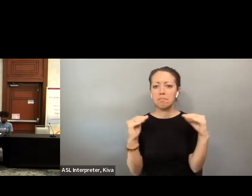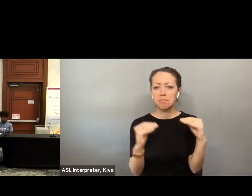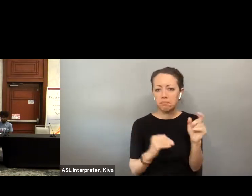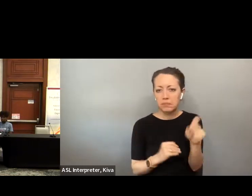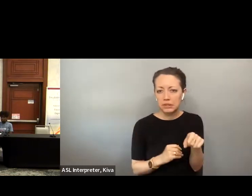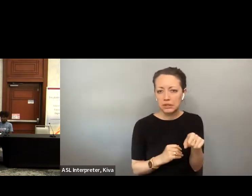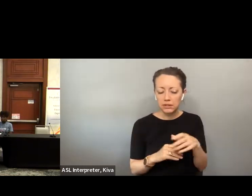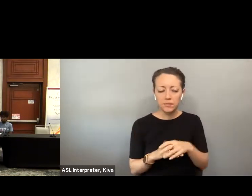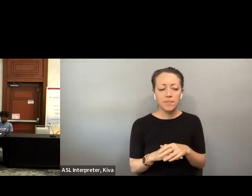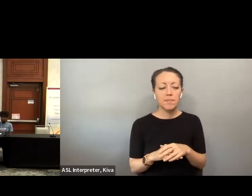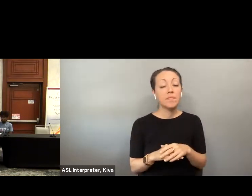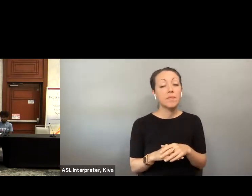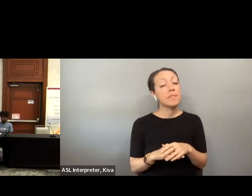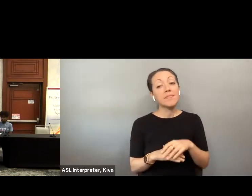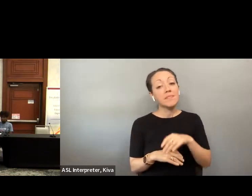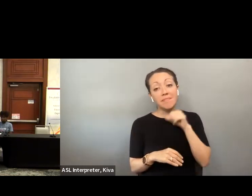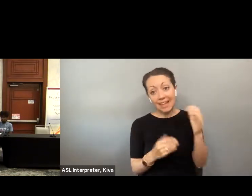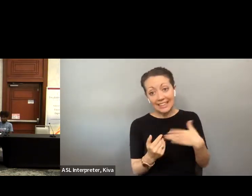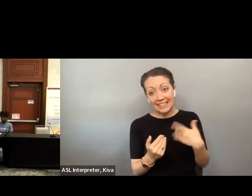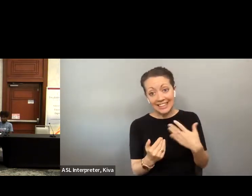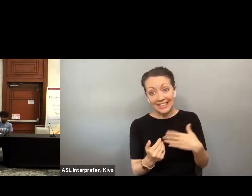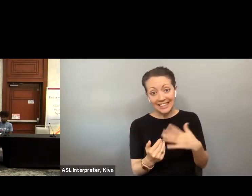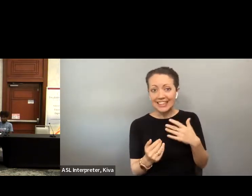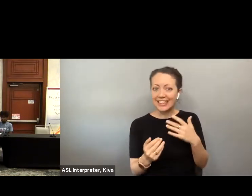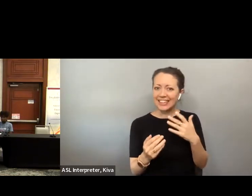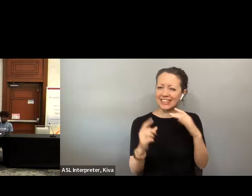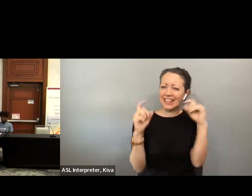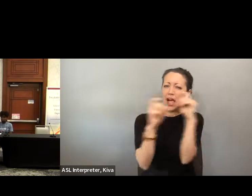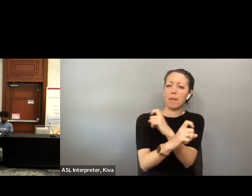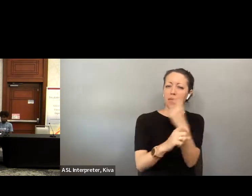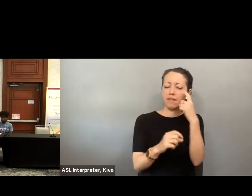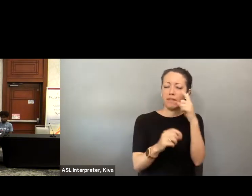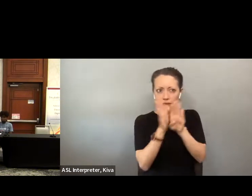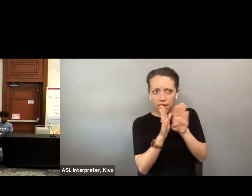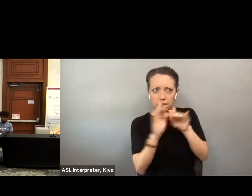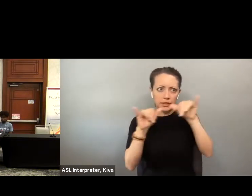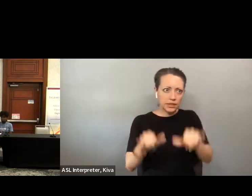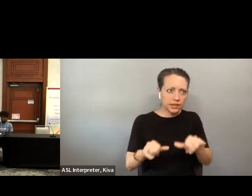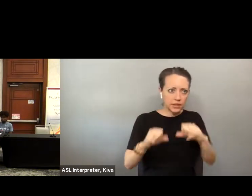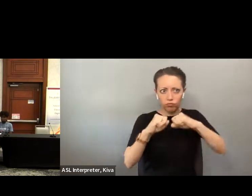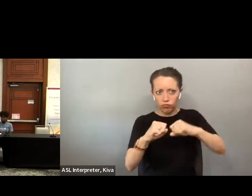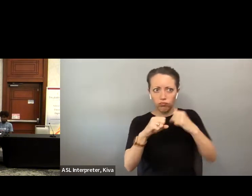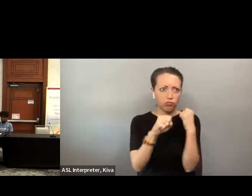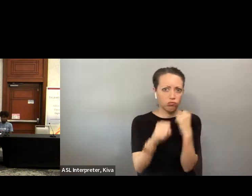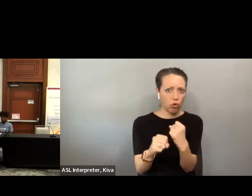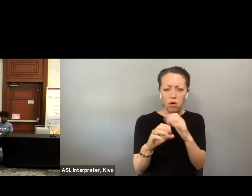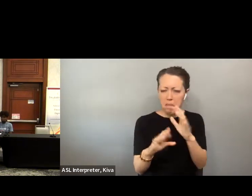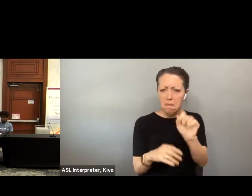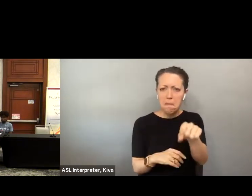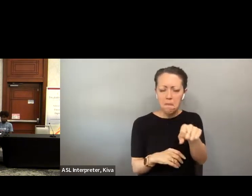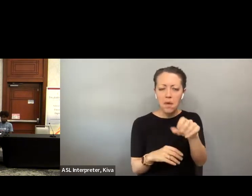need to be able to, as much as possible, matched the same Of assurances we have with paper from a security perspective, and there are approaches to do this, and they're not trivial. level of assurances we have with people from a security perspective and there are approaches to do this and they